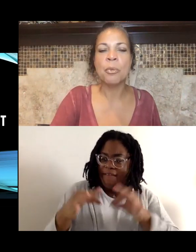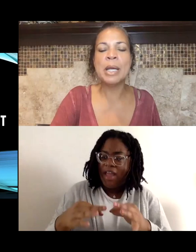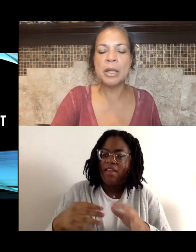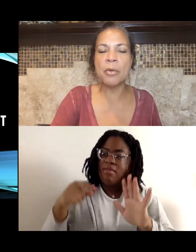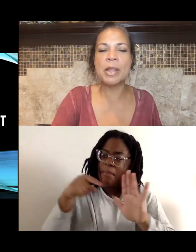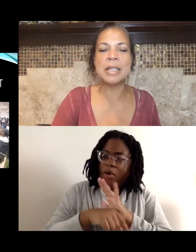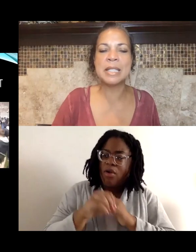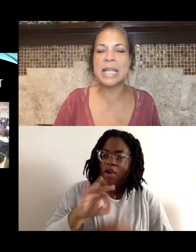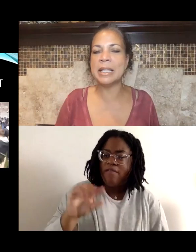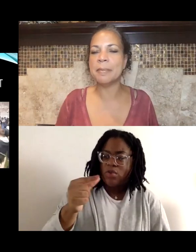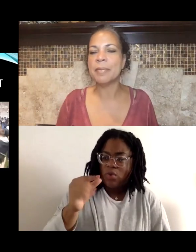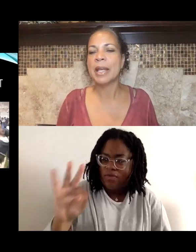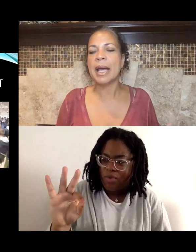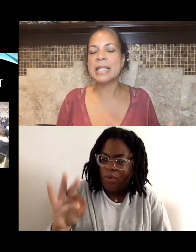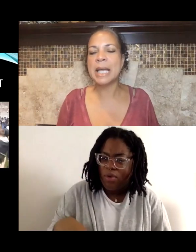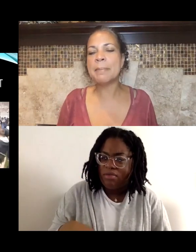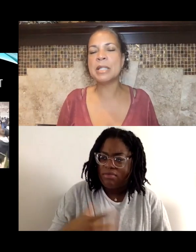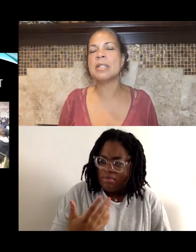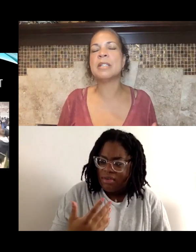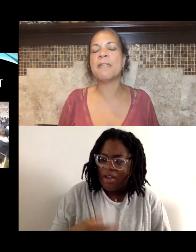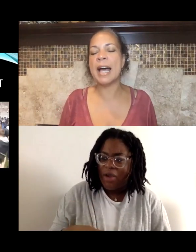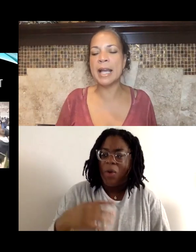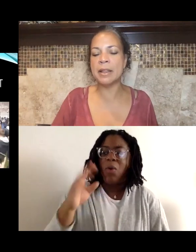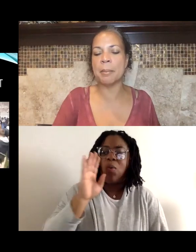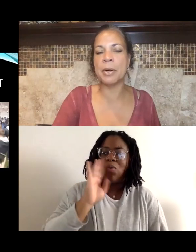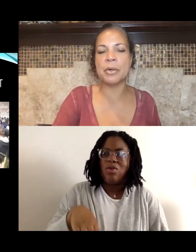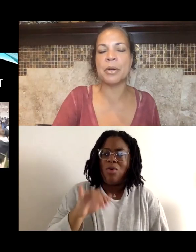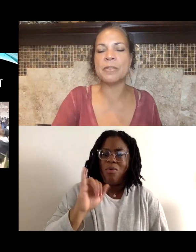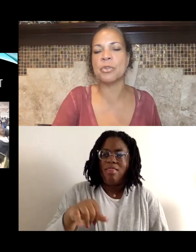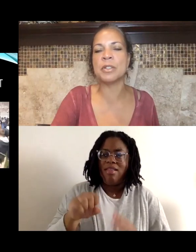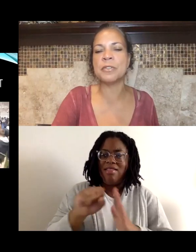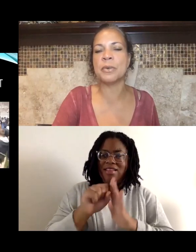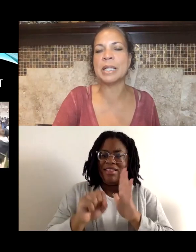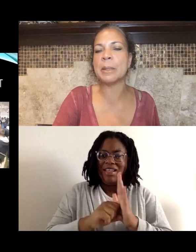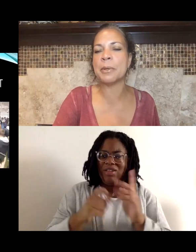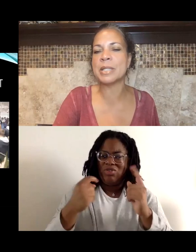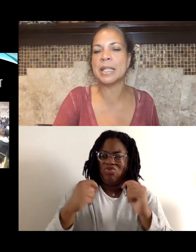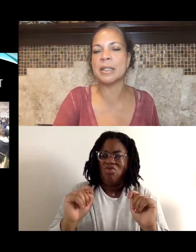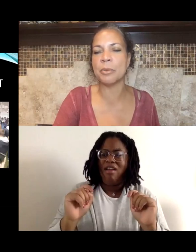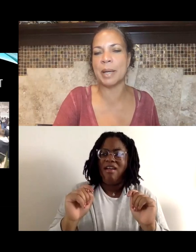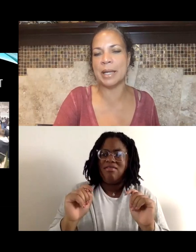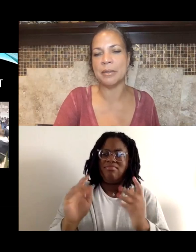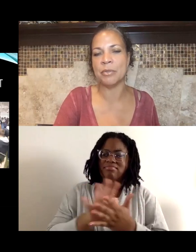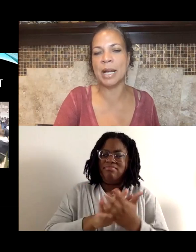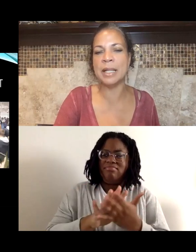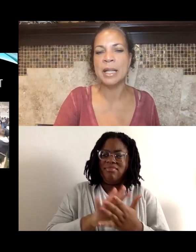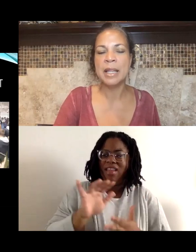We know that the state attempted to define, the murder of George Floyd in a particular way, right?